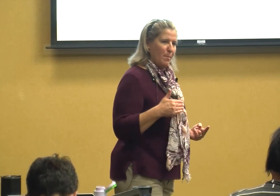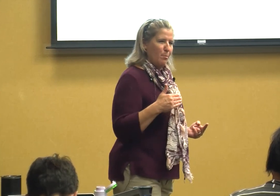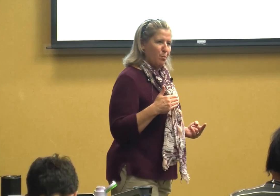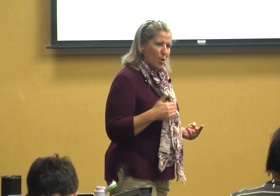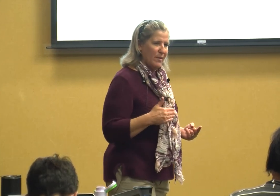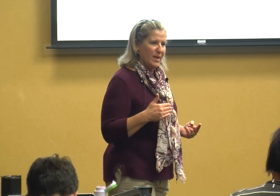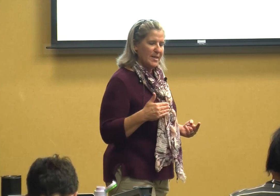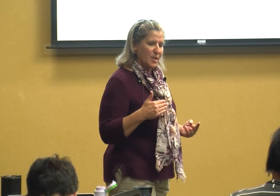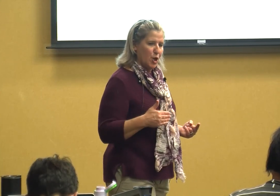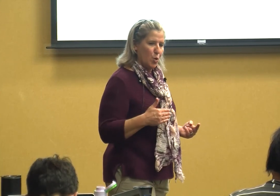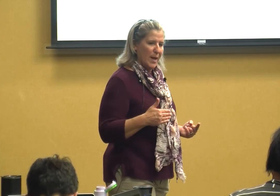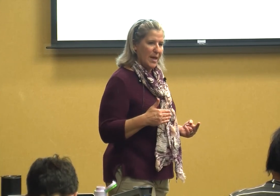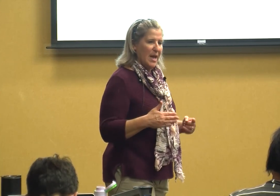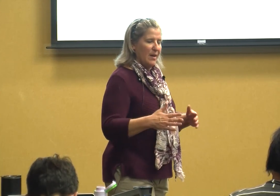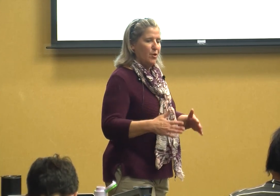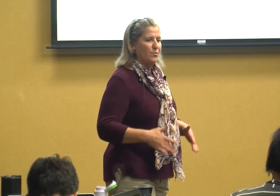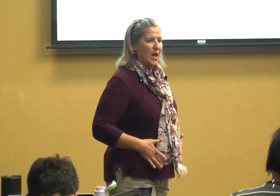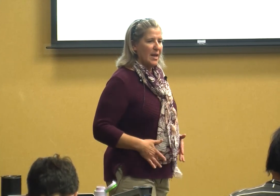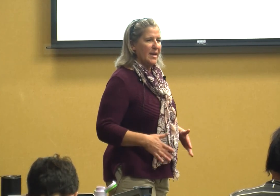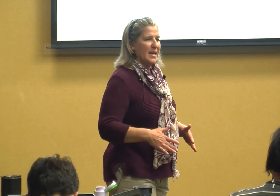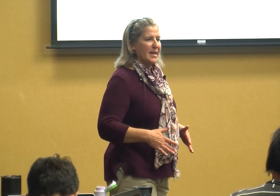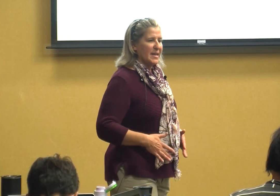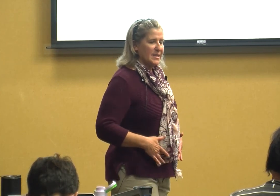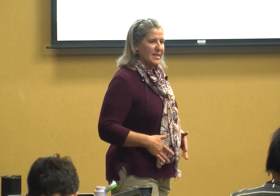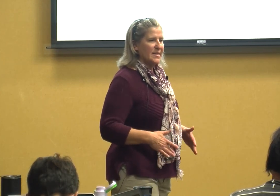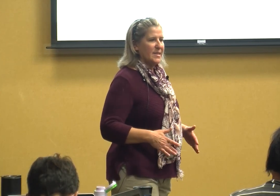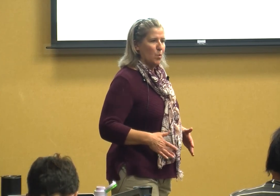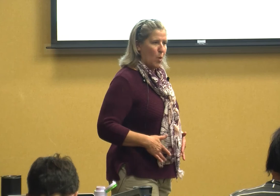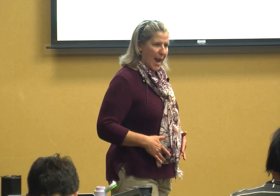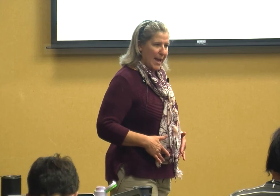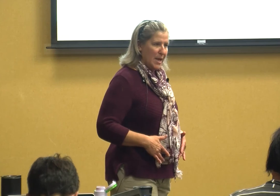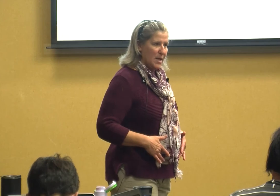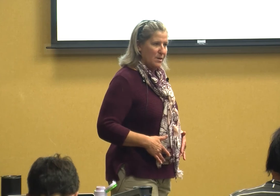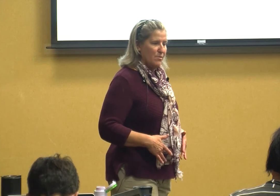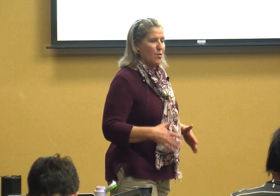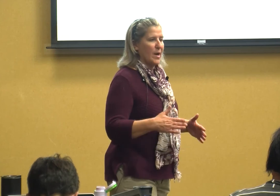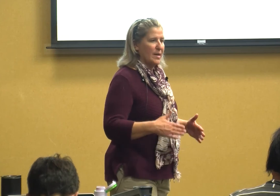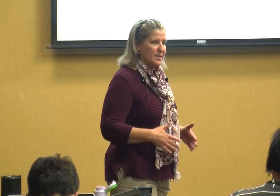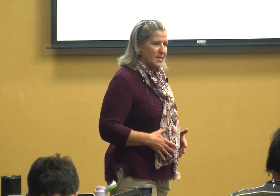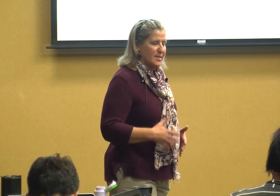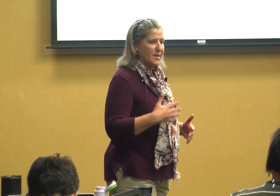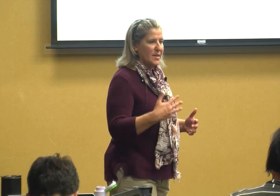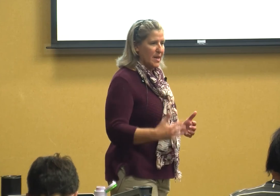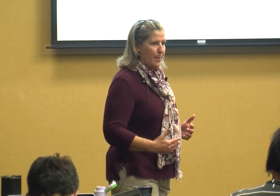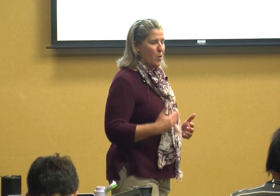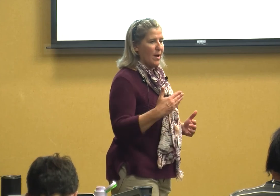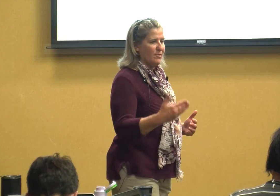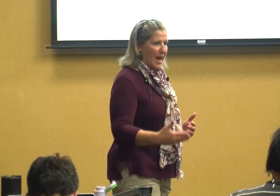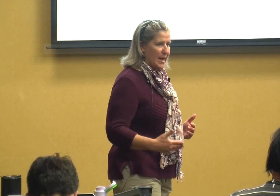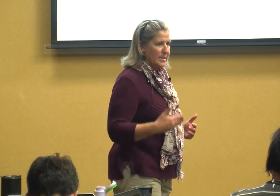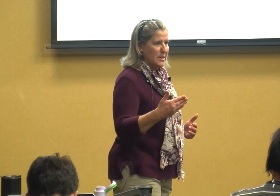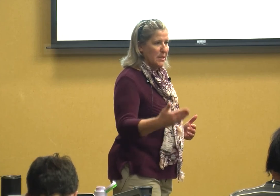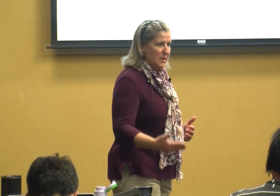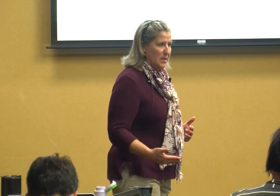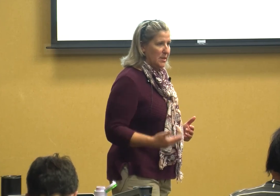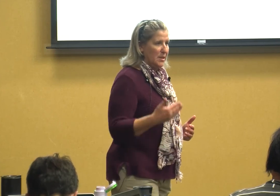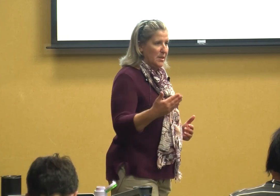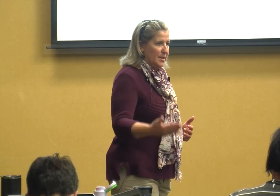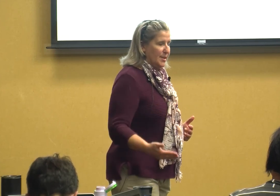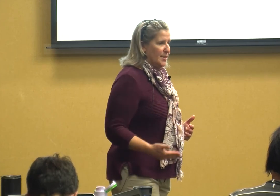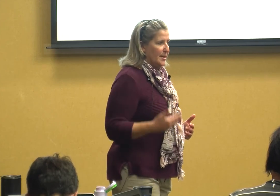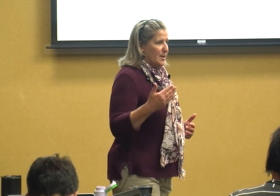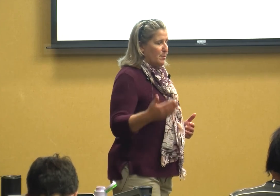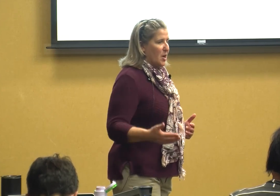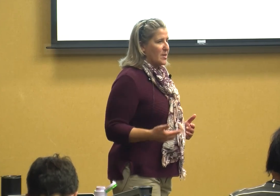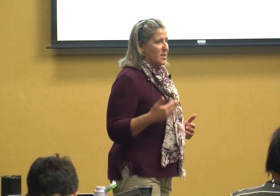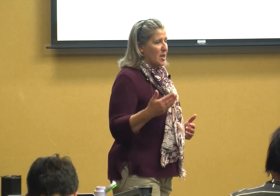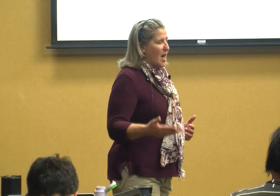previous cueing if you've done it in a consistent way for a consistent number of days because a lot